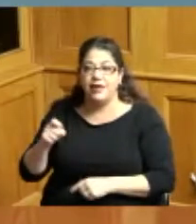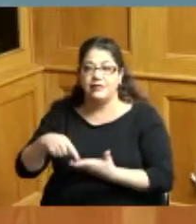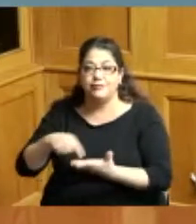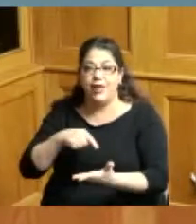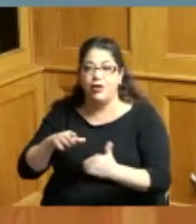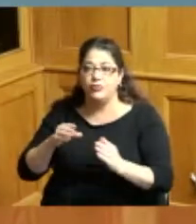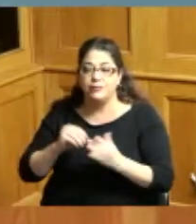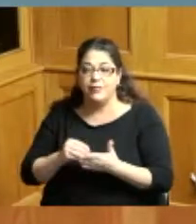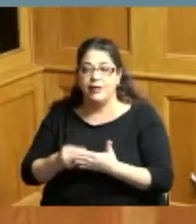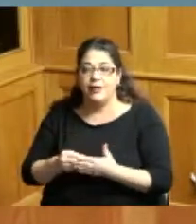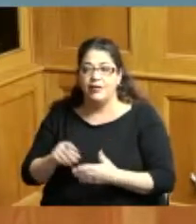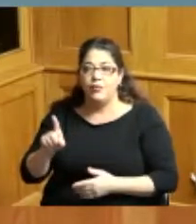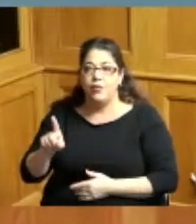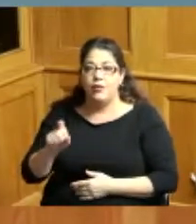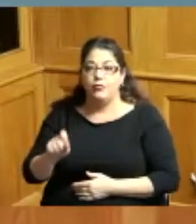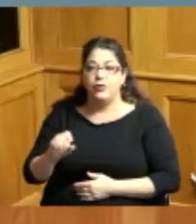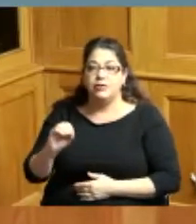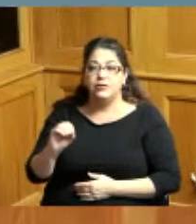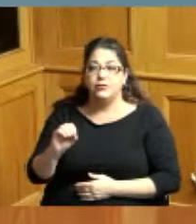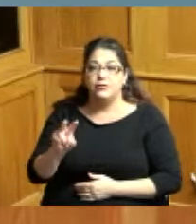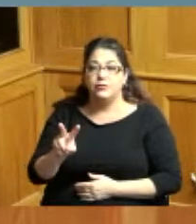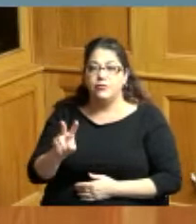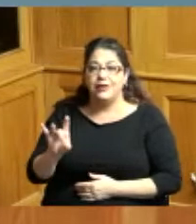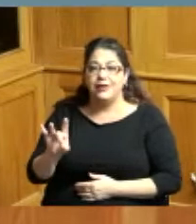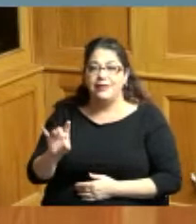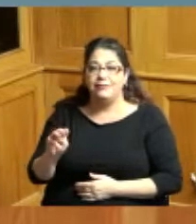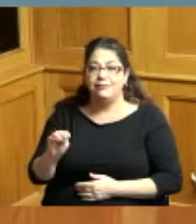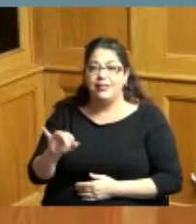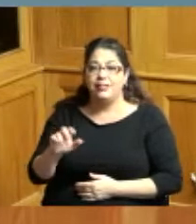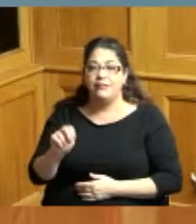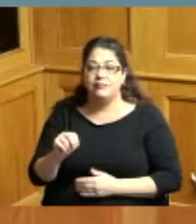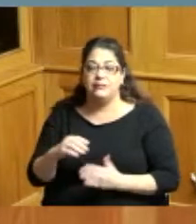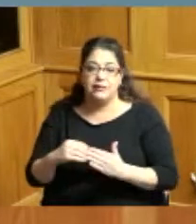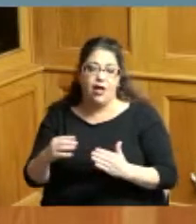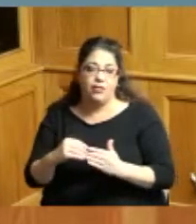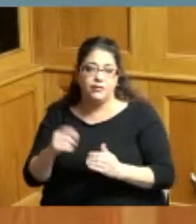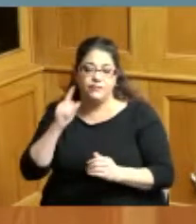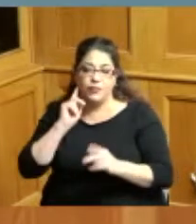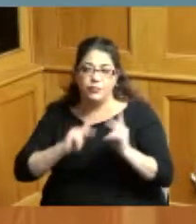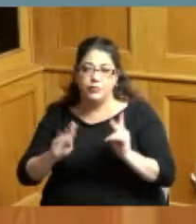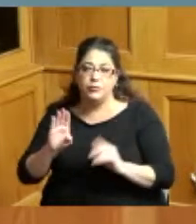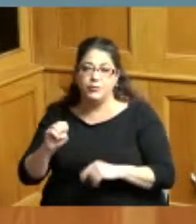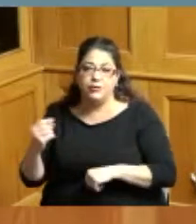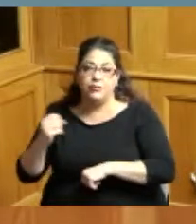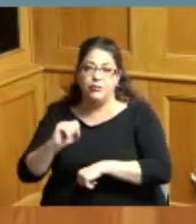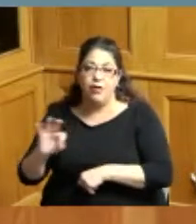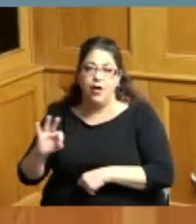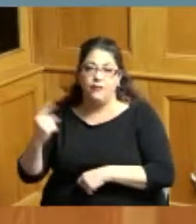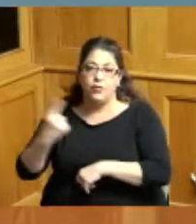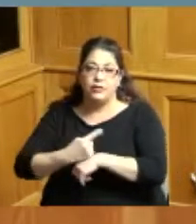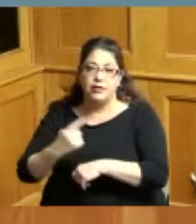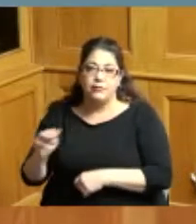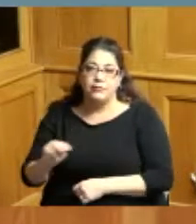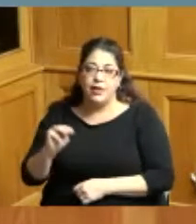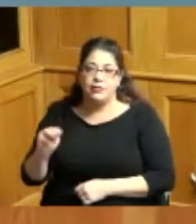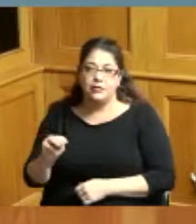would be 1.028 million for people to be off on Monday I think if people want to be off on